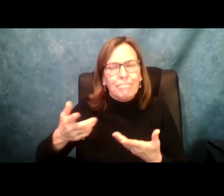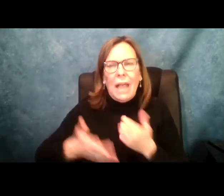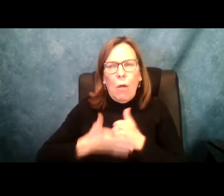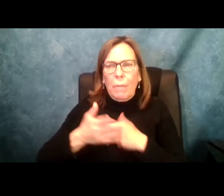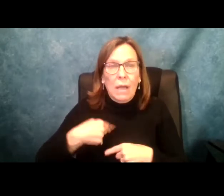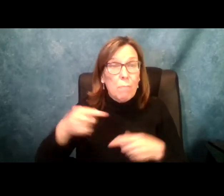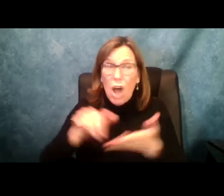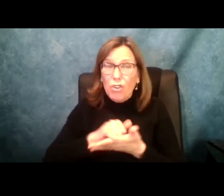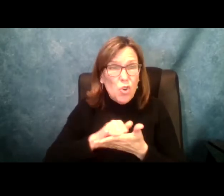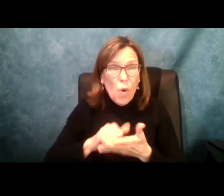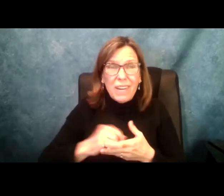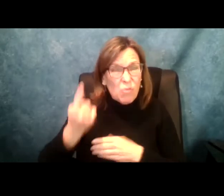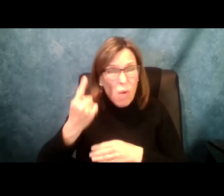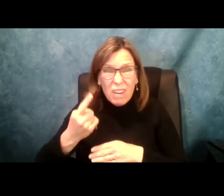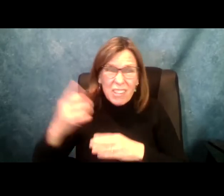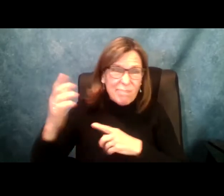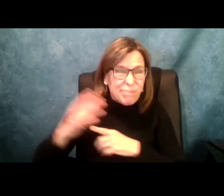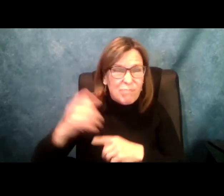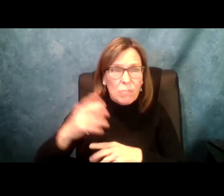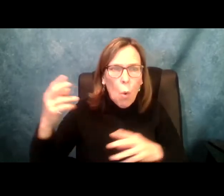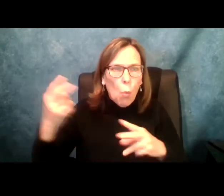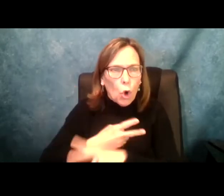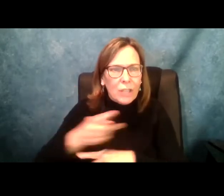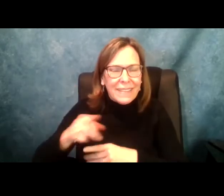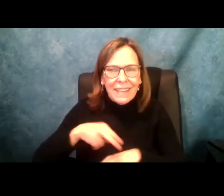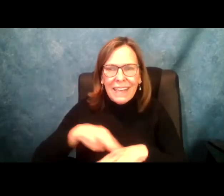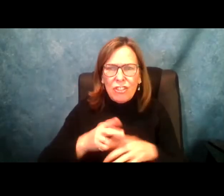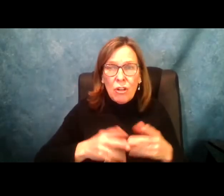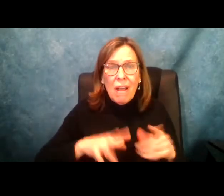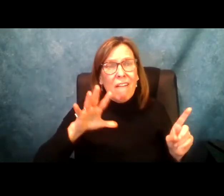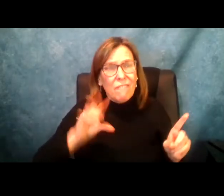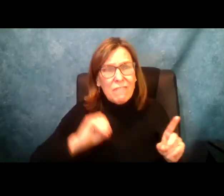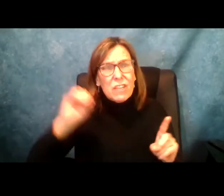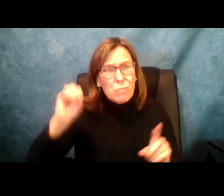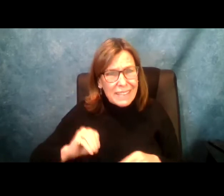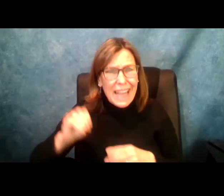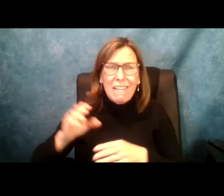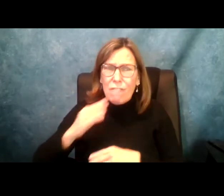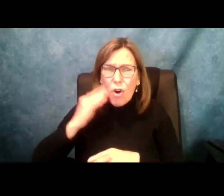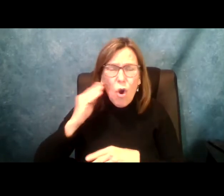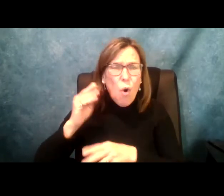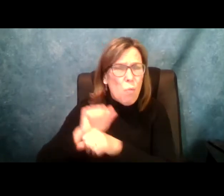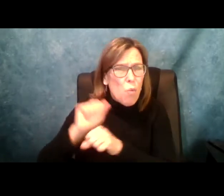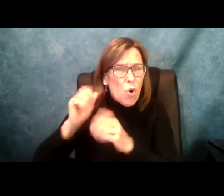But right now we are facing some of the most horrific shortages and New York is one of the worst in the nation.